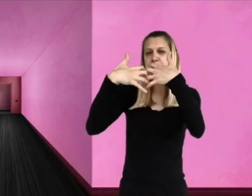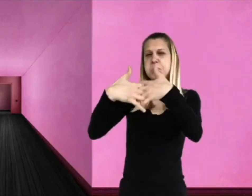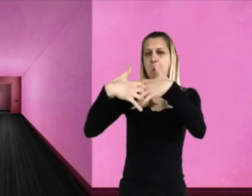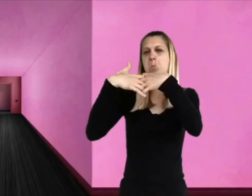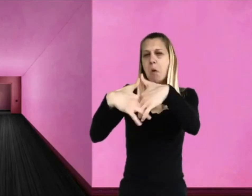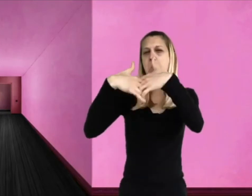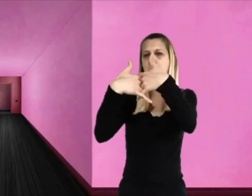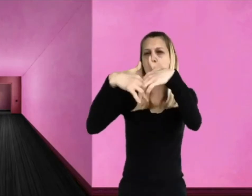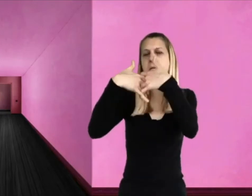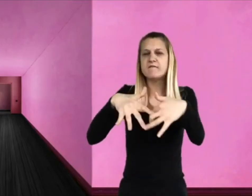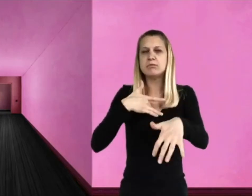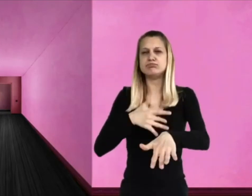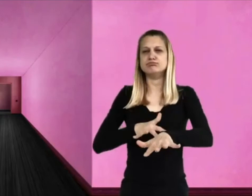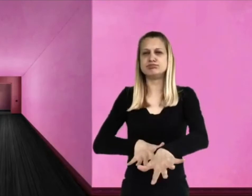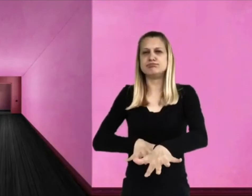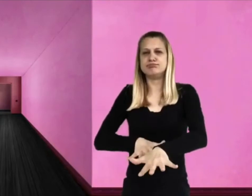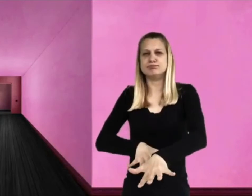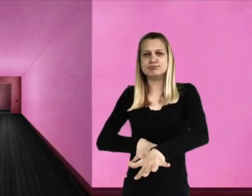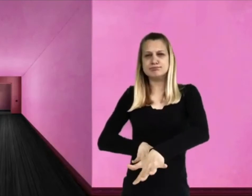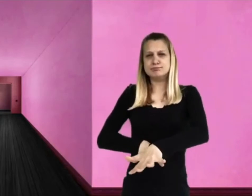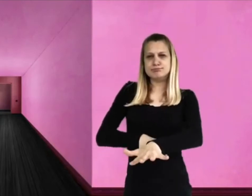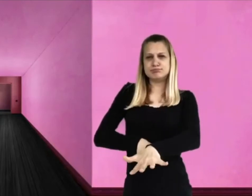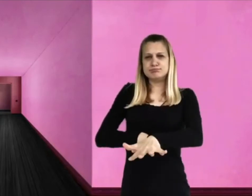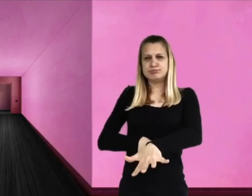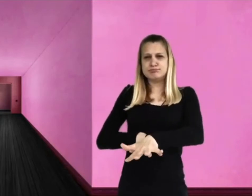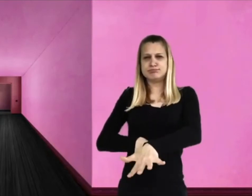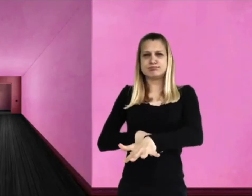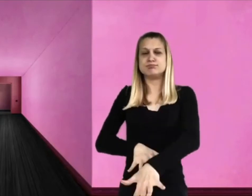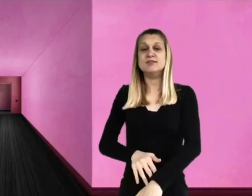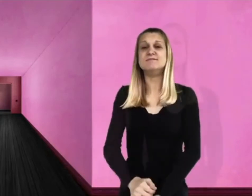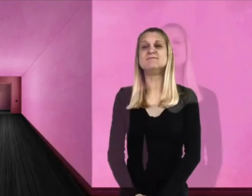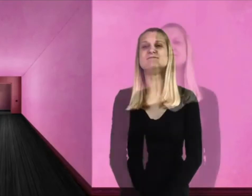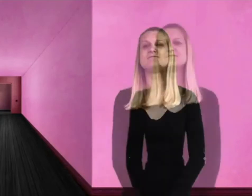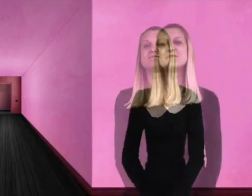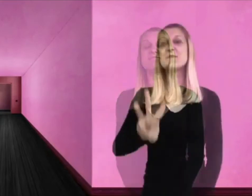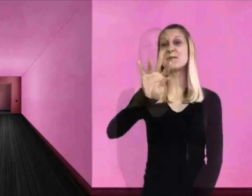as though some monstrous gigantic machine were spinning its wheels at breakneck speed.